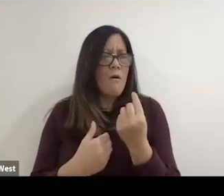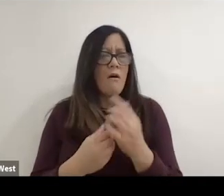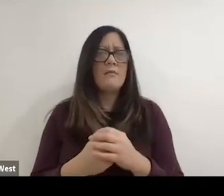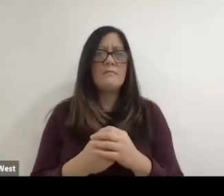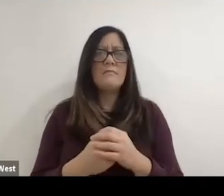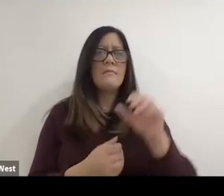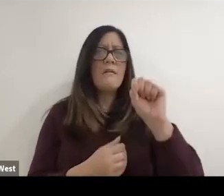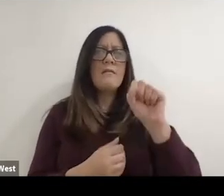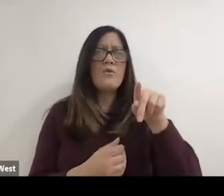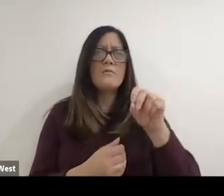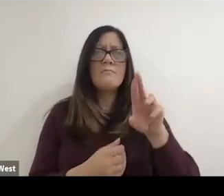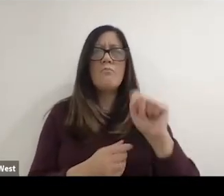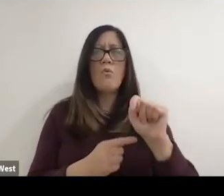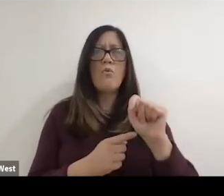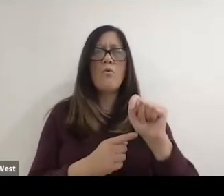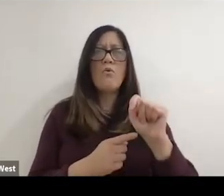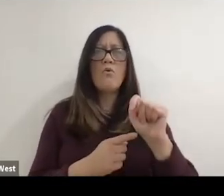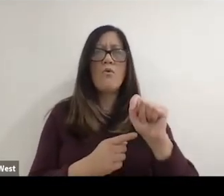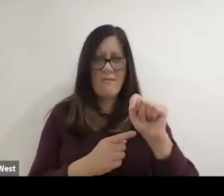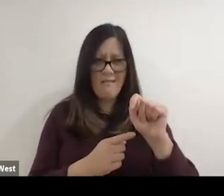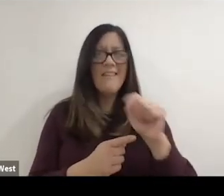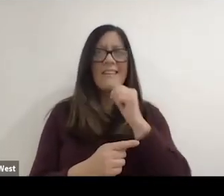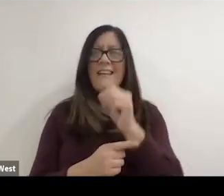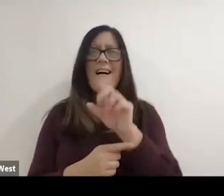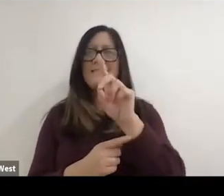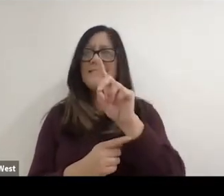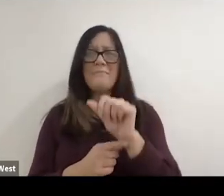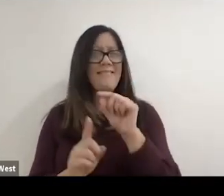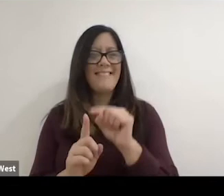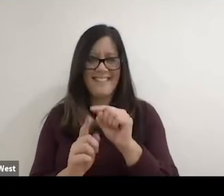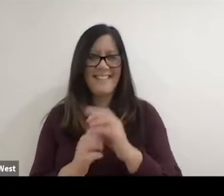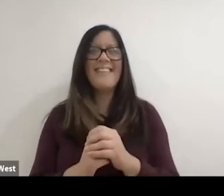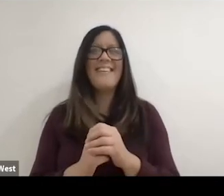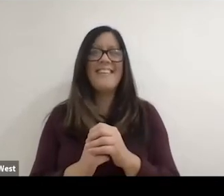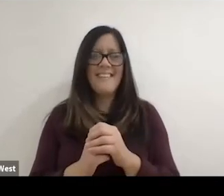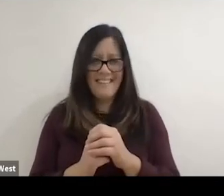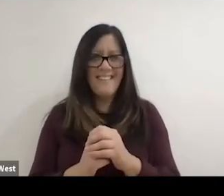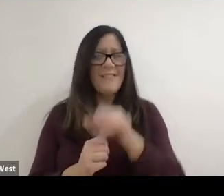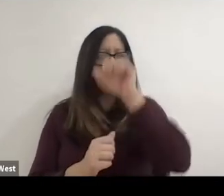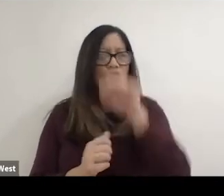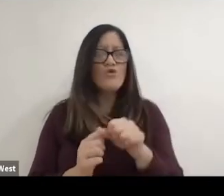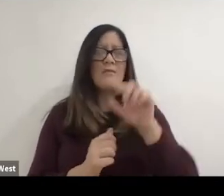was the common denominator was sport. It wasn't disability. And then of course I developed that.